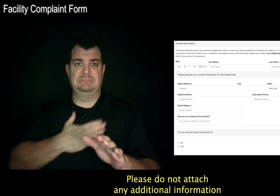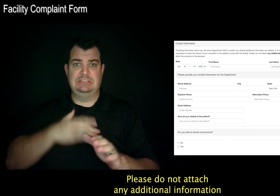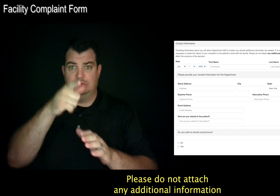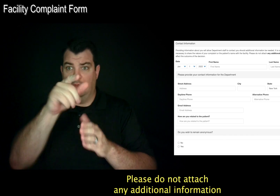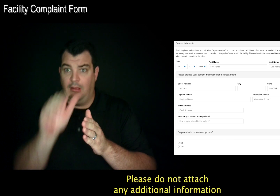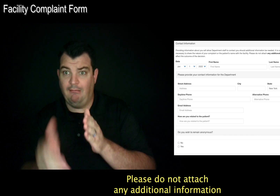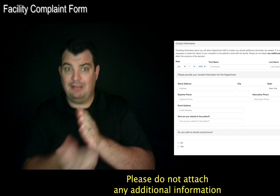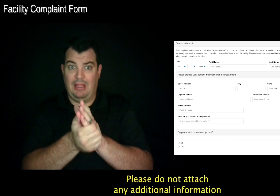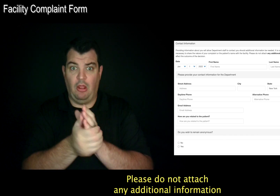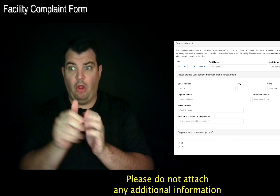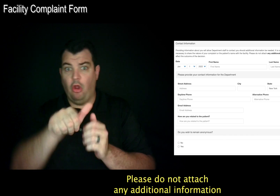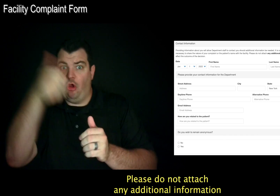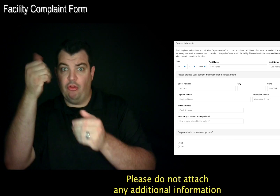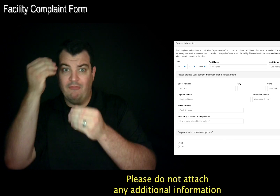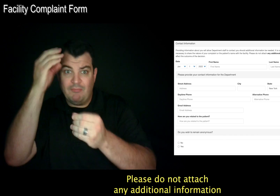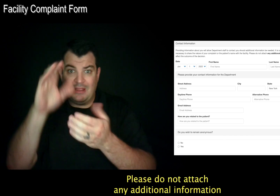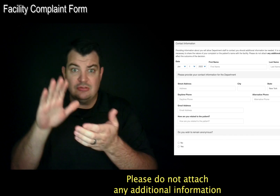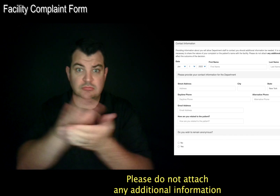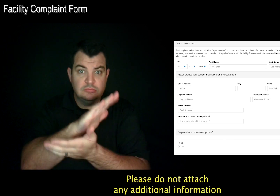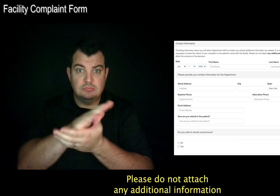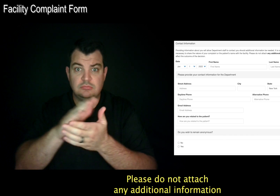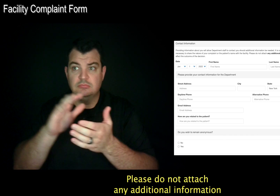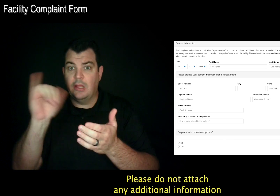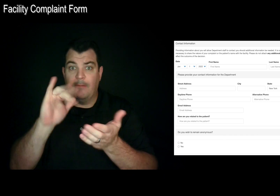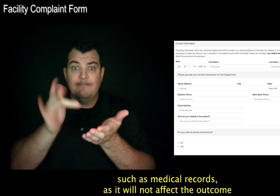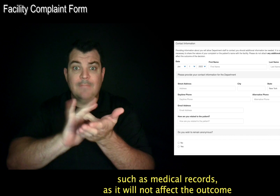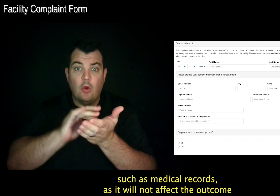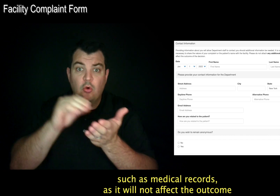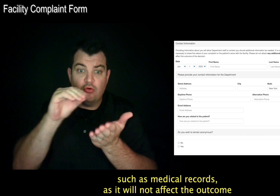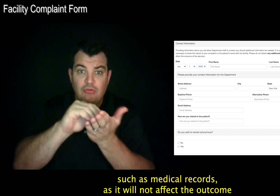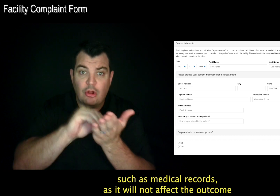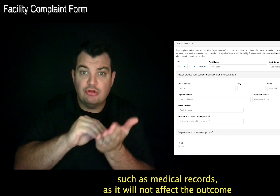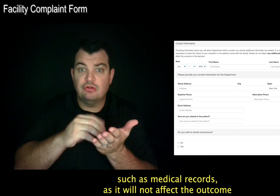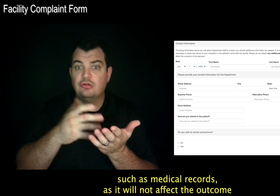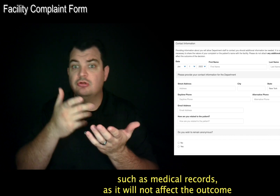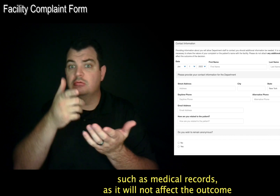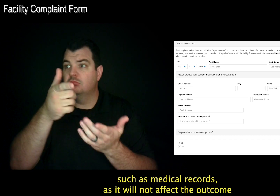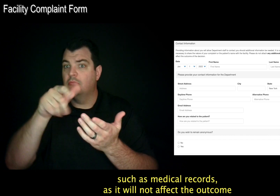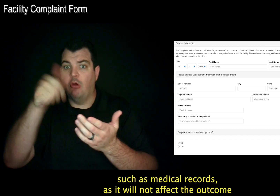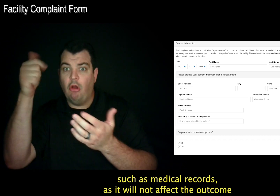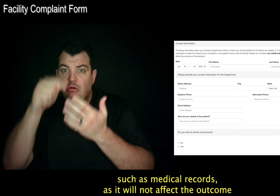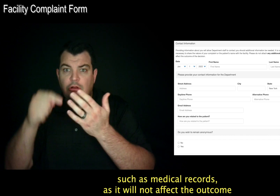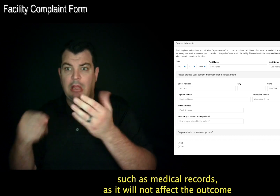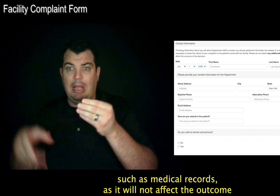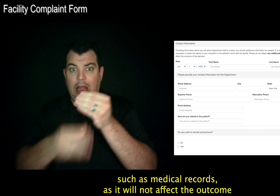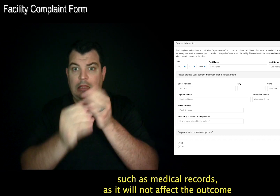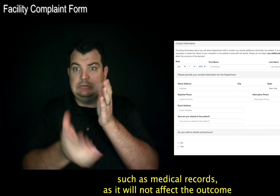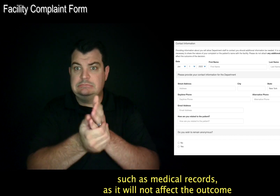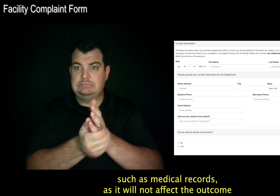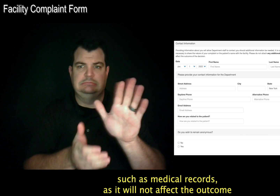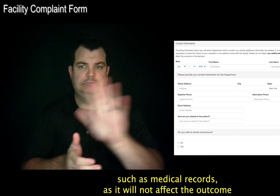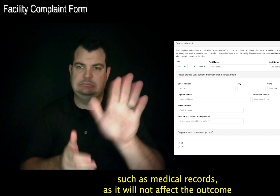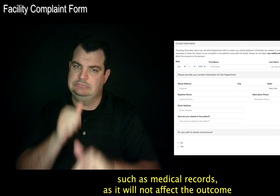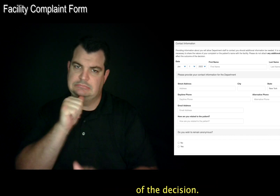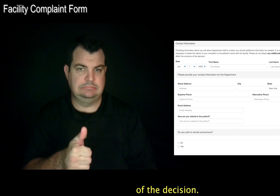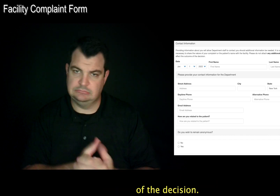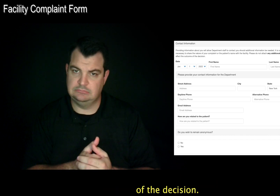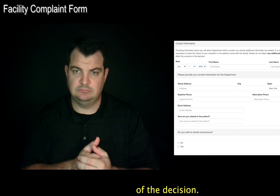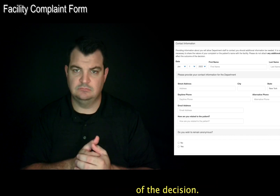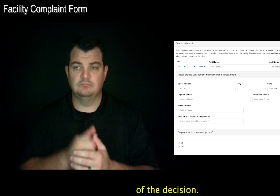Please do not attach any additional information such as medical records, as it will not affect the outcome of the decision.